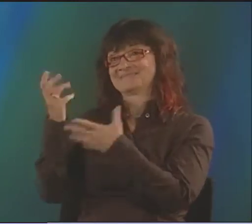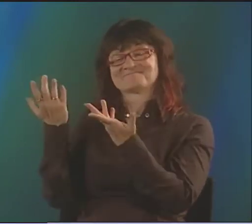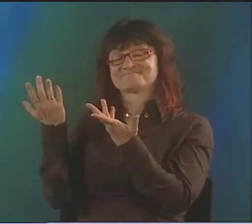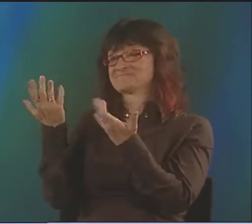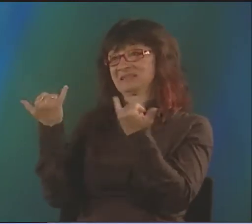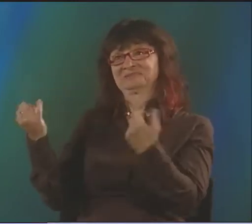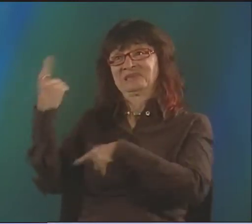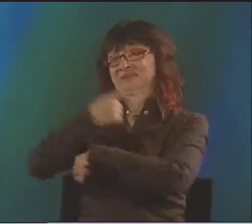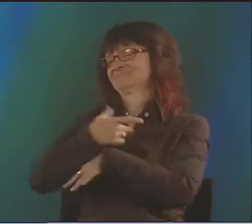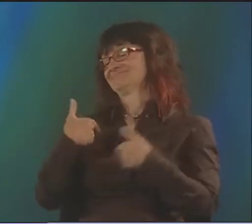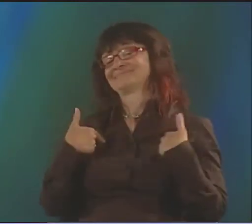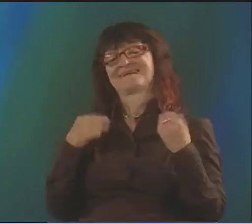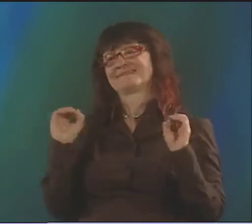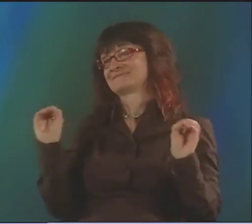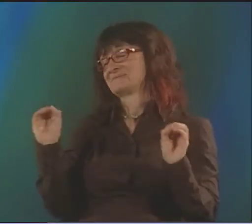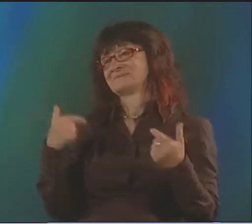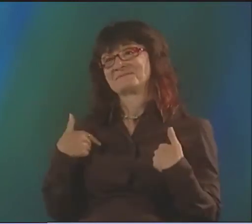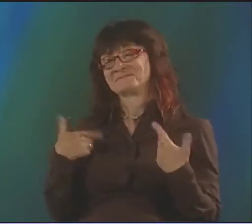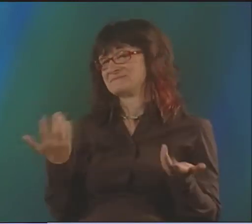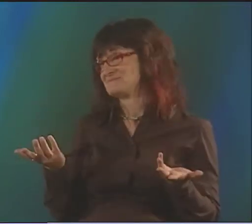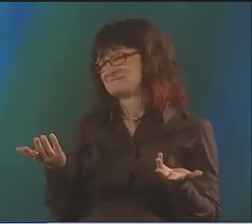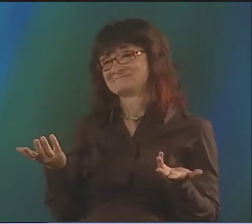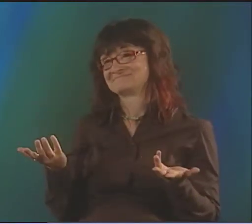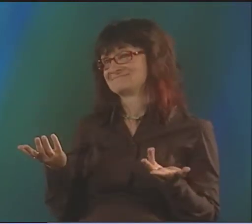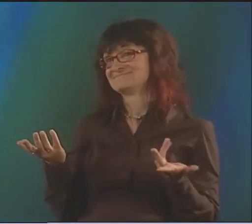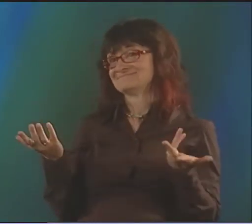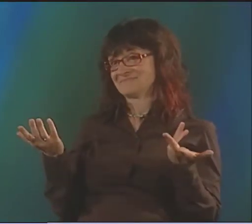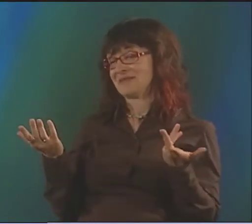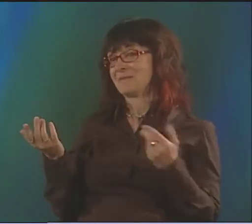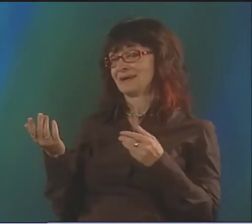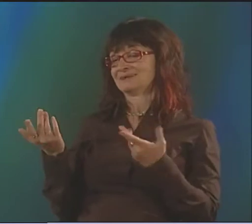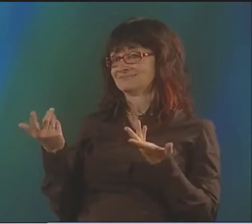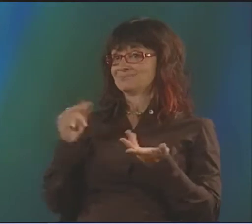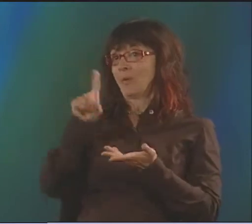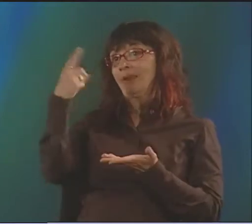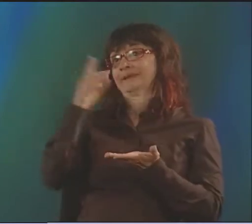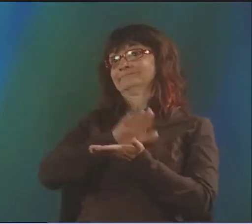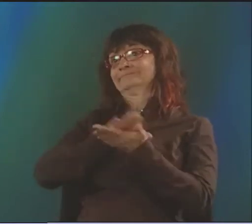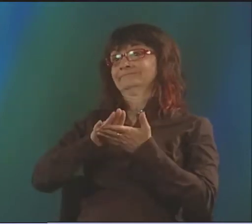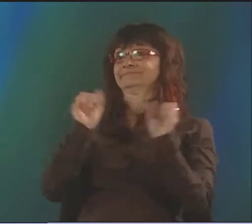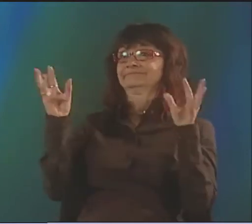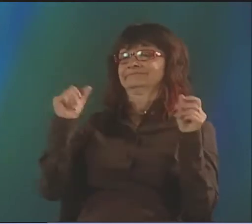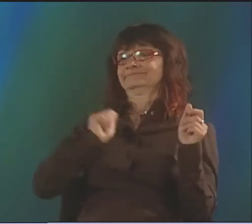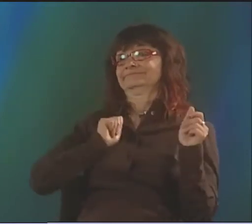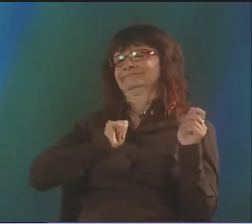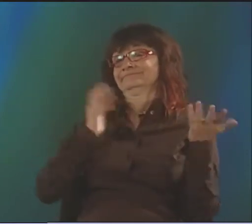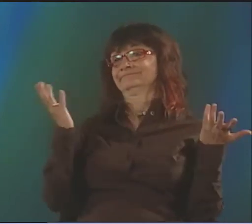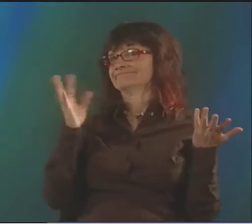THERE WAS NO PAY INVOLVED AT ALL. IT WAS A LOT OF WORK. THAT'S VERY RARE TODAY. YOU WON'T FIND PEOPLE WILLING TO DO THAT.